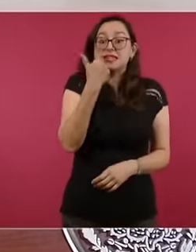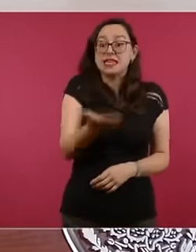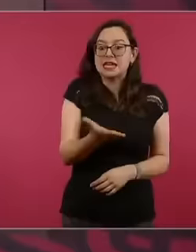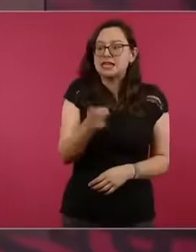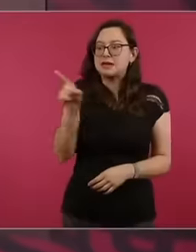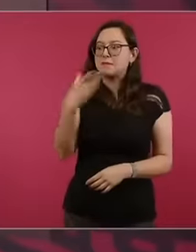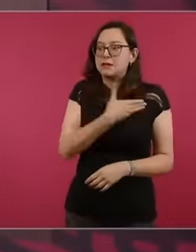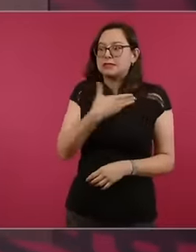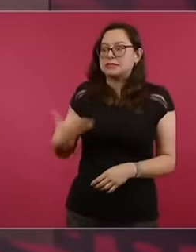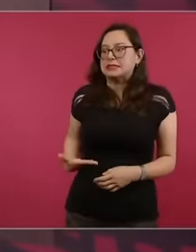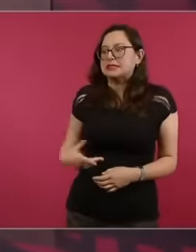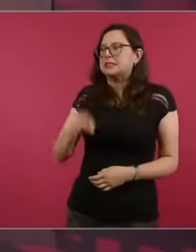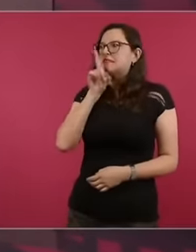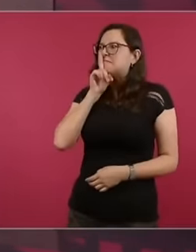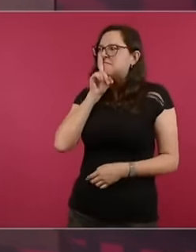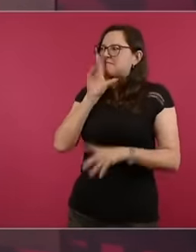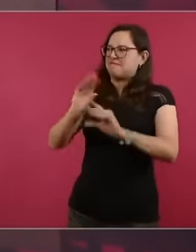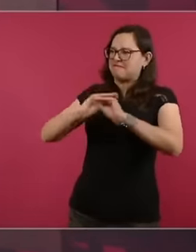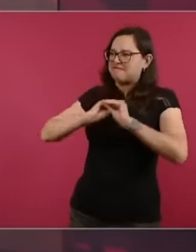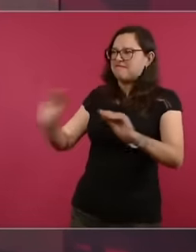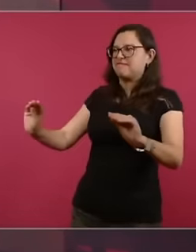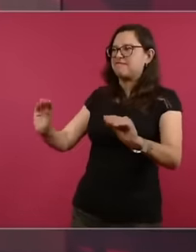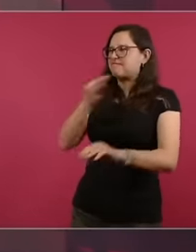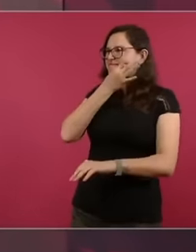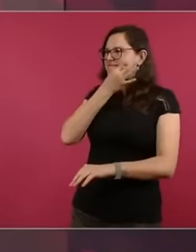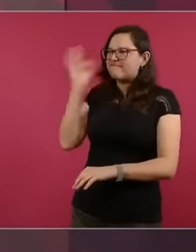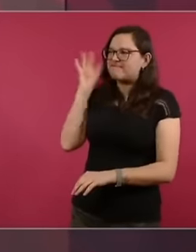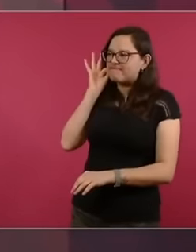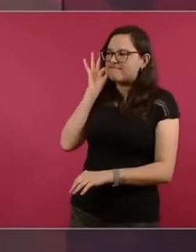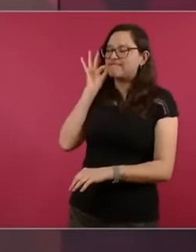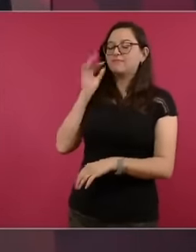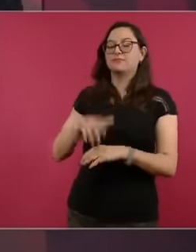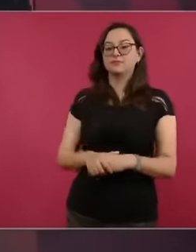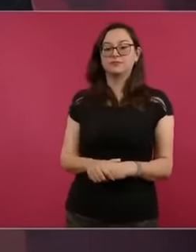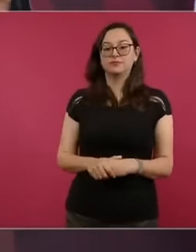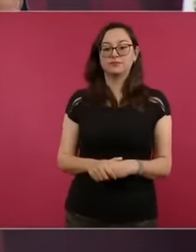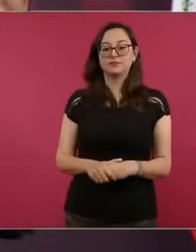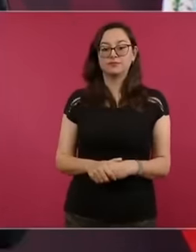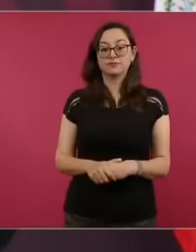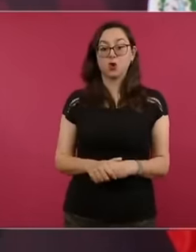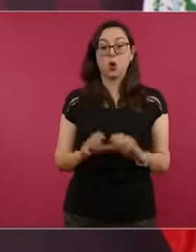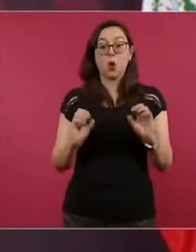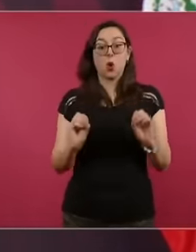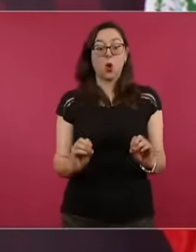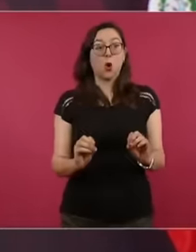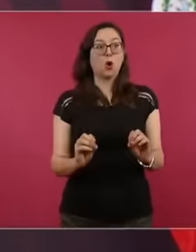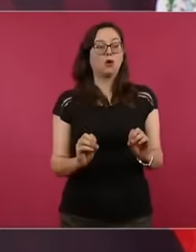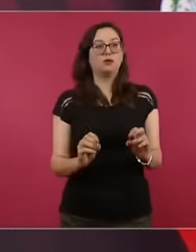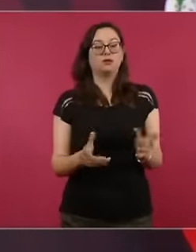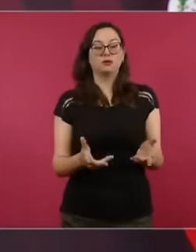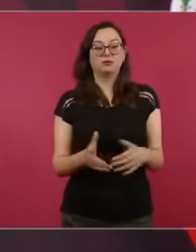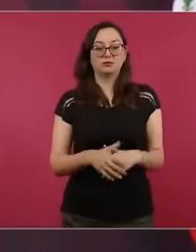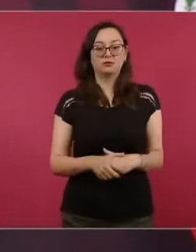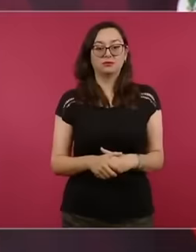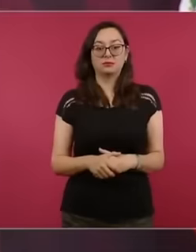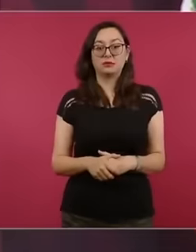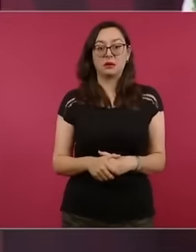or commit suicide commit suicide and then